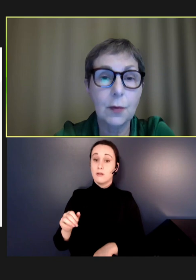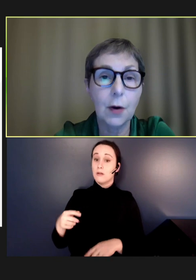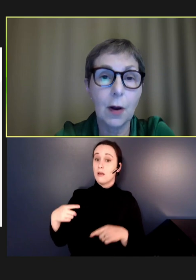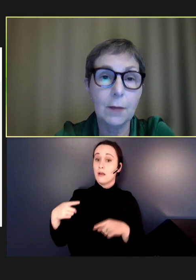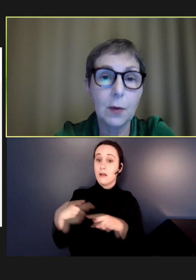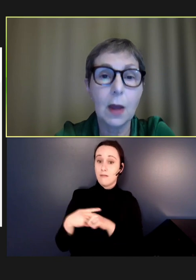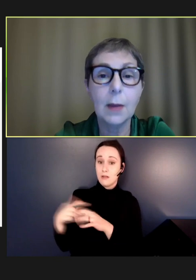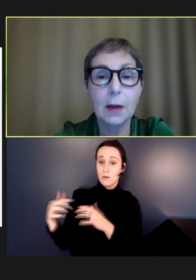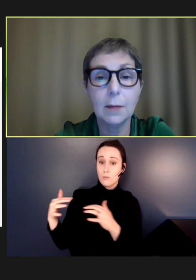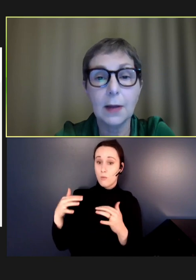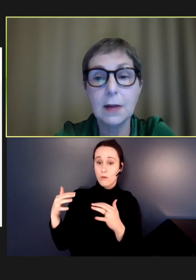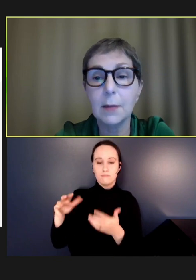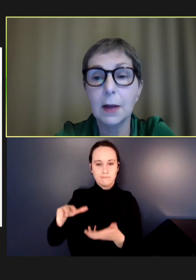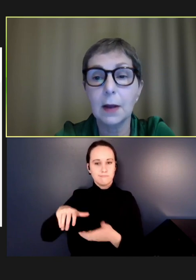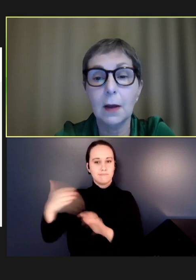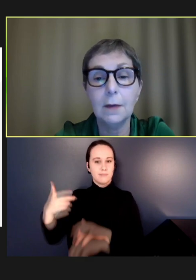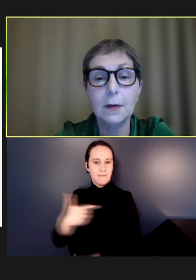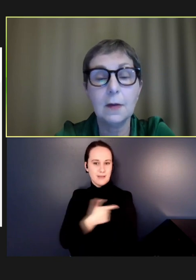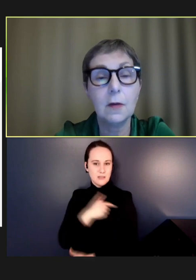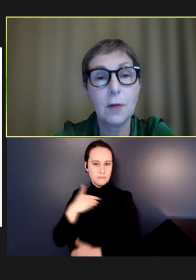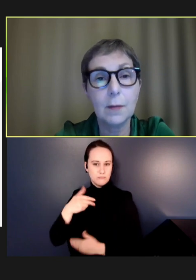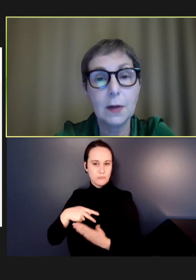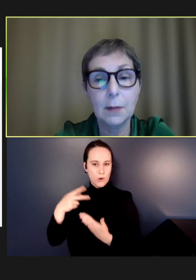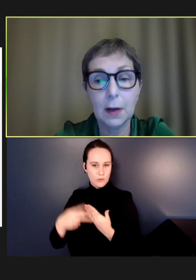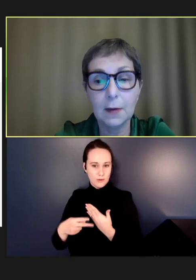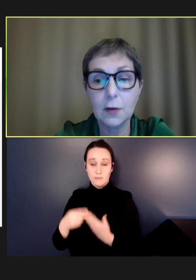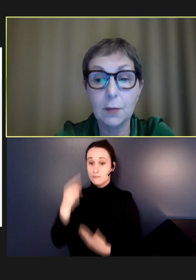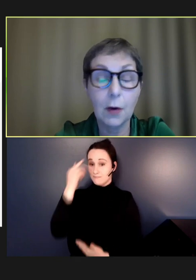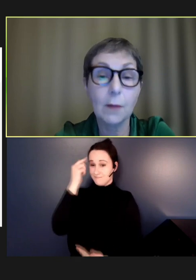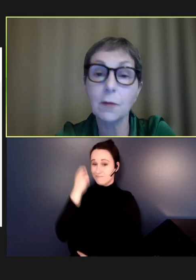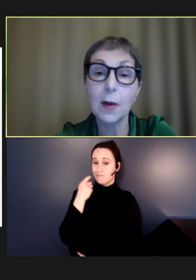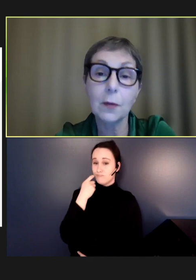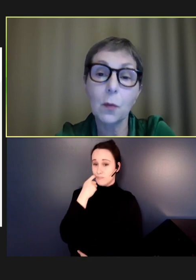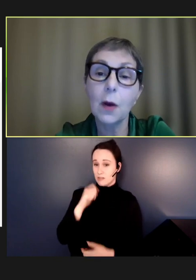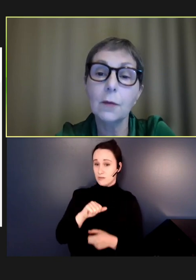programs. We're coming out of a pandemic that has disrupted immunization programs around the world,